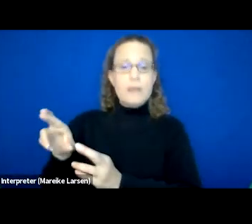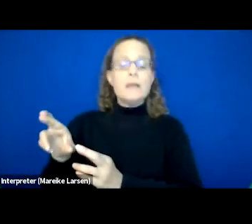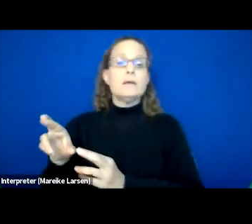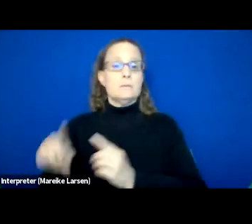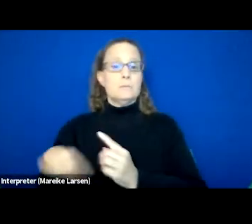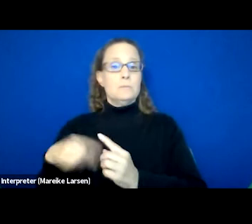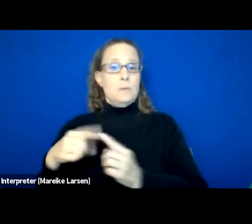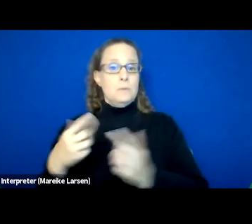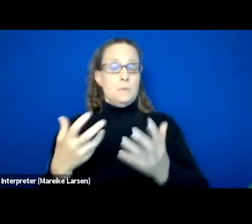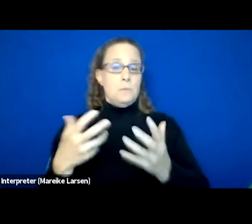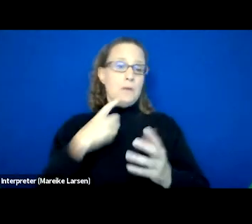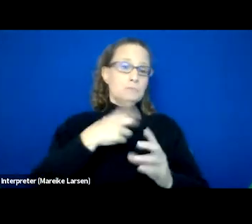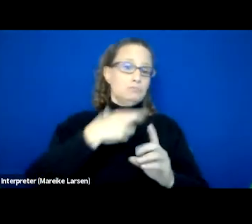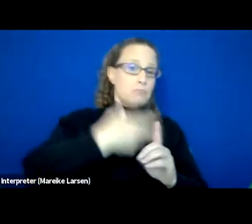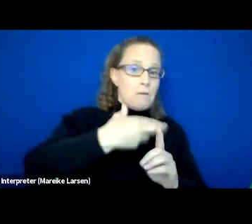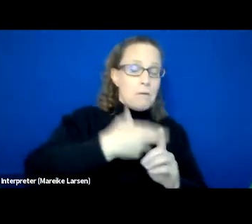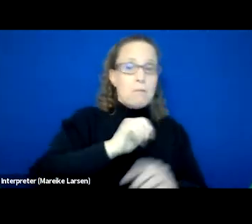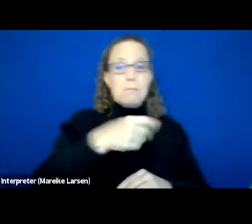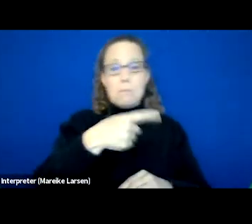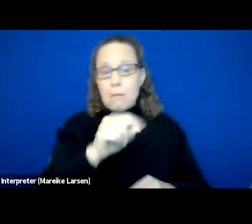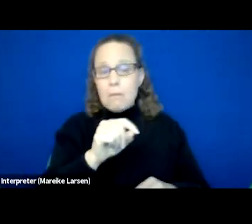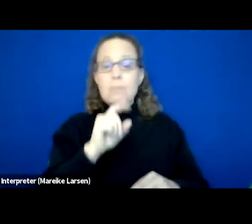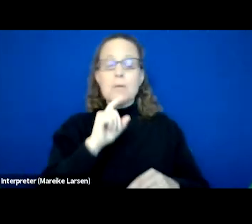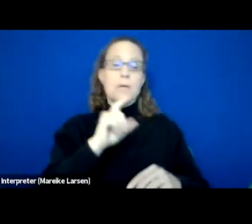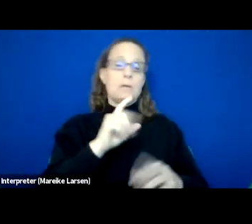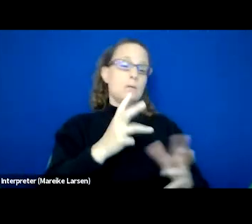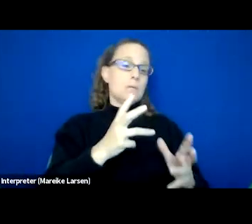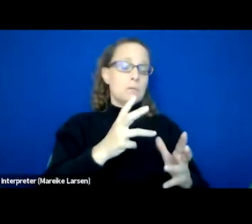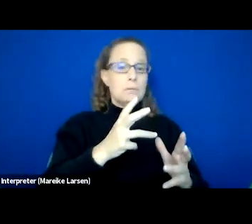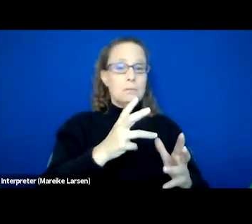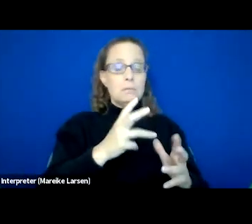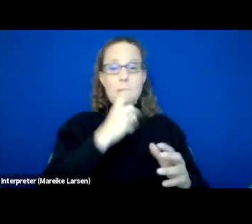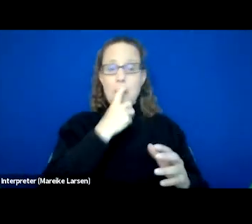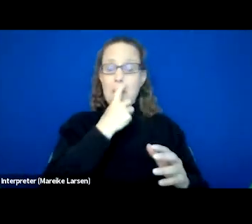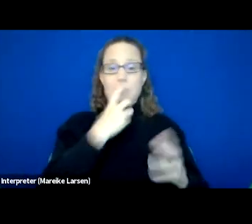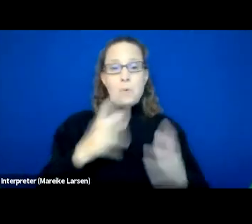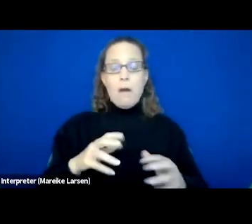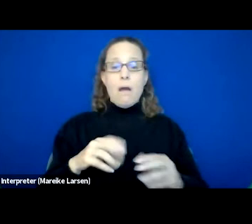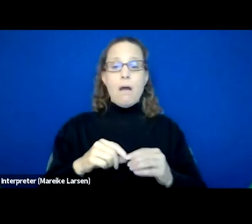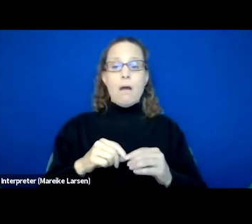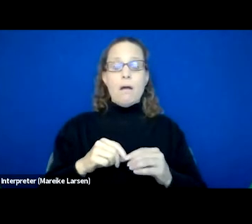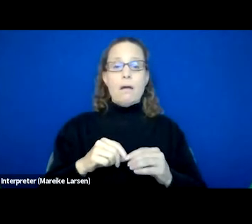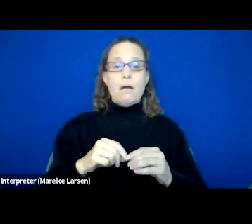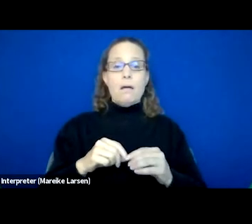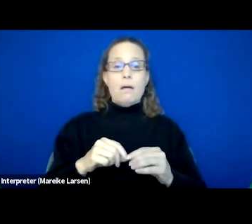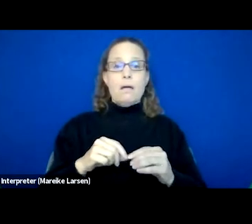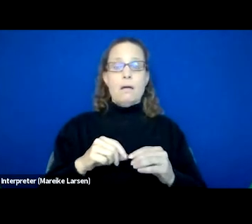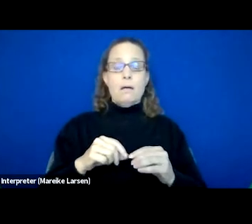and, you know, anchor themselves permanent housing, we don't want it to be another stumbling block or something